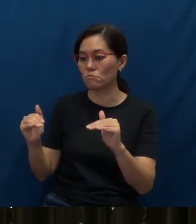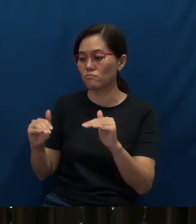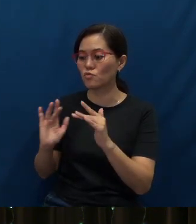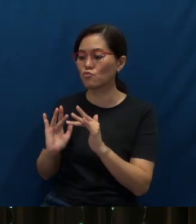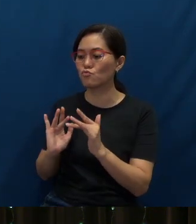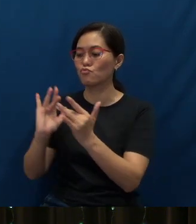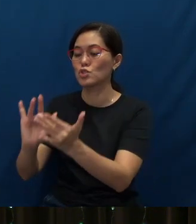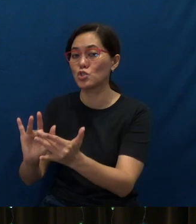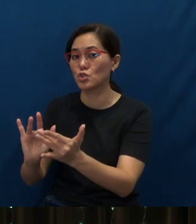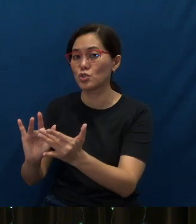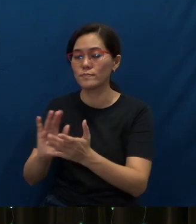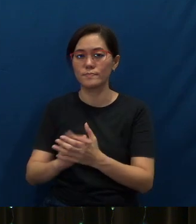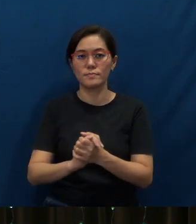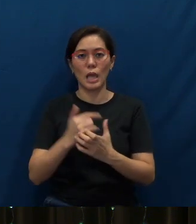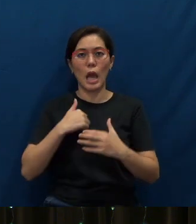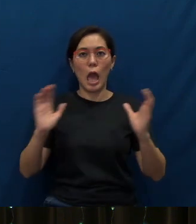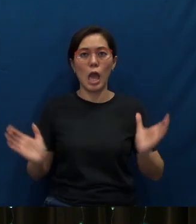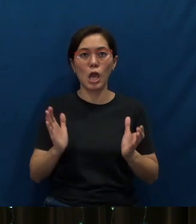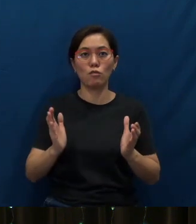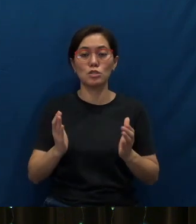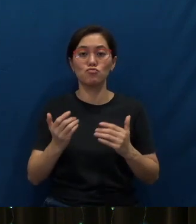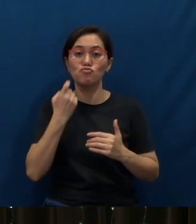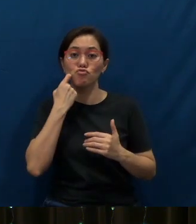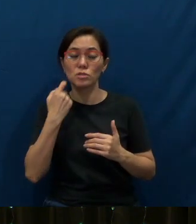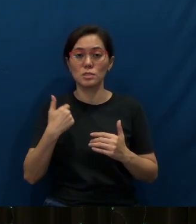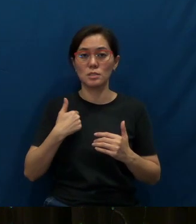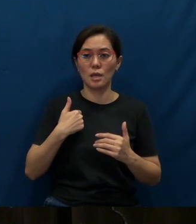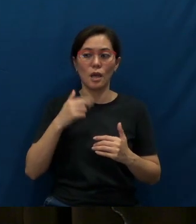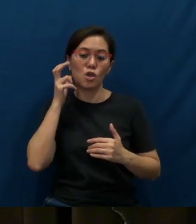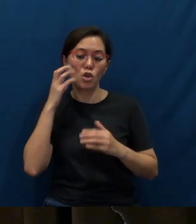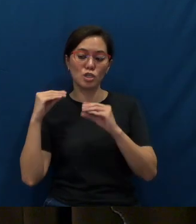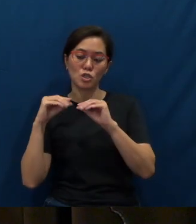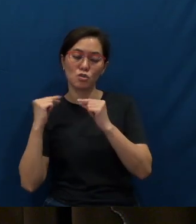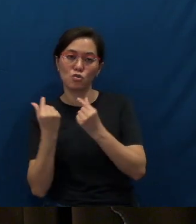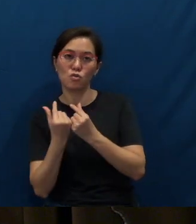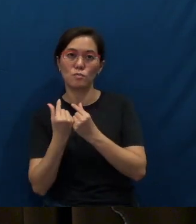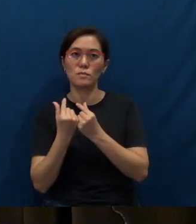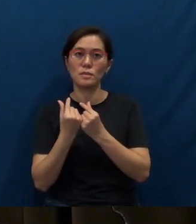You know, I was very encouraged recently to hear of chat groups that several young